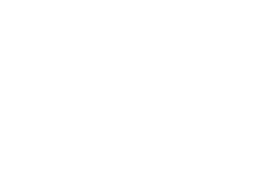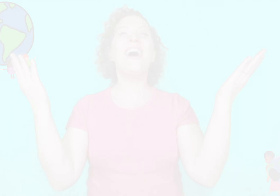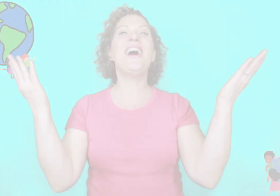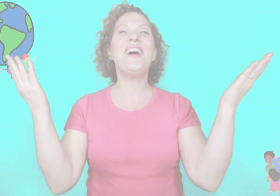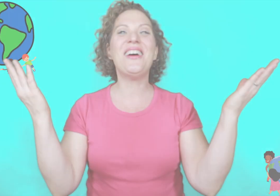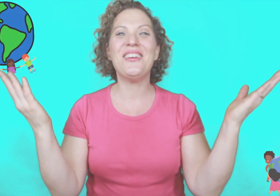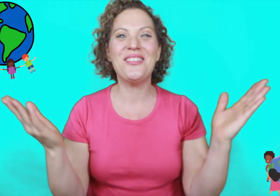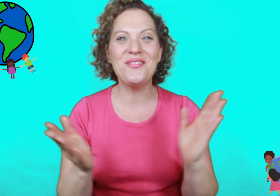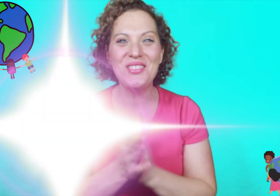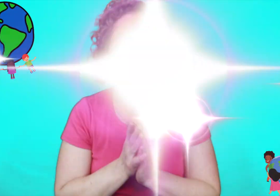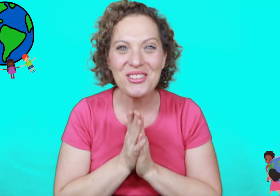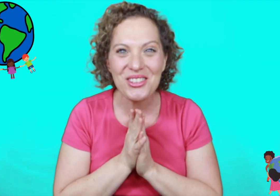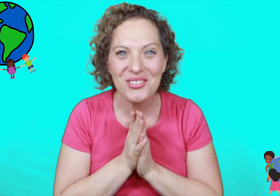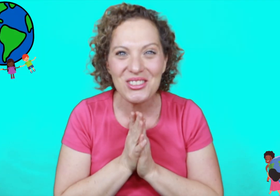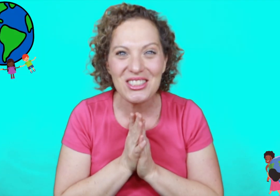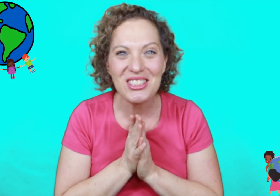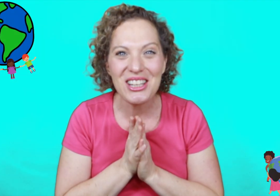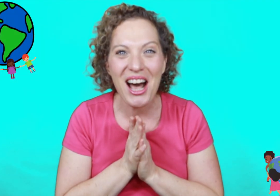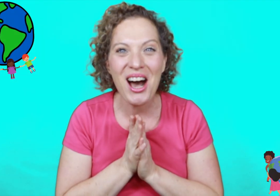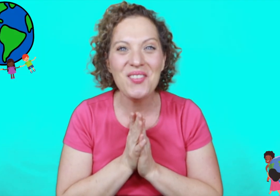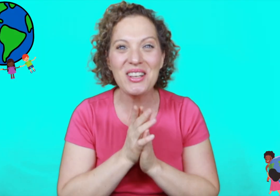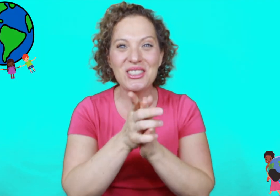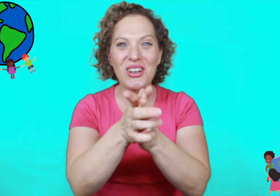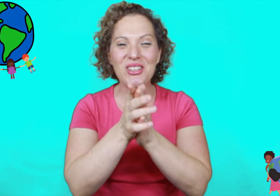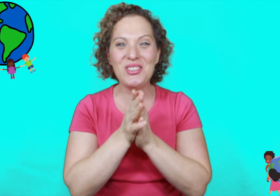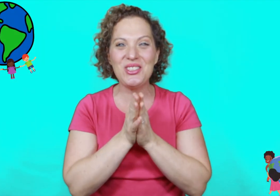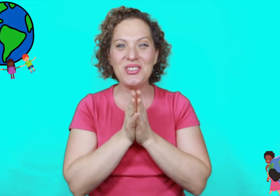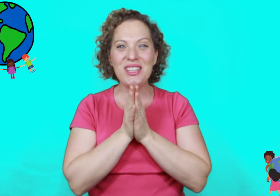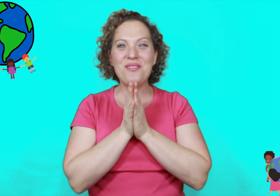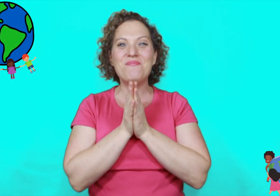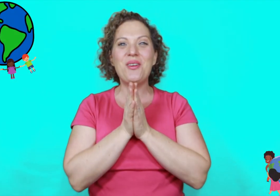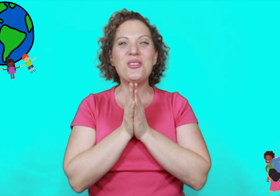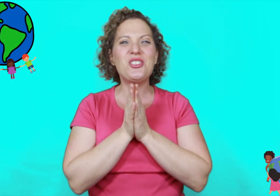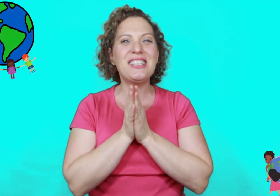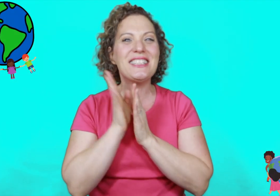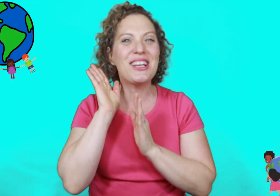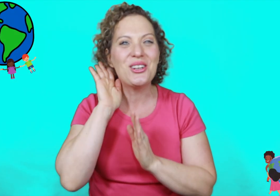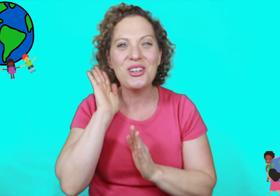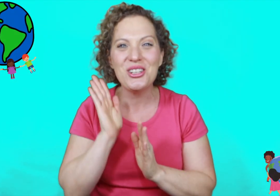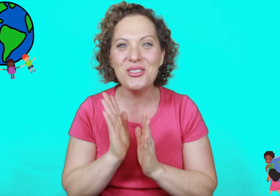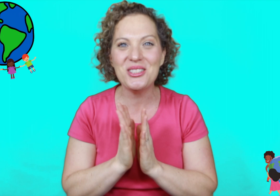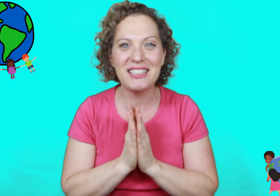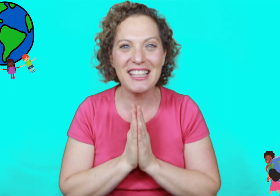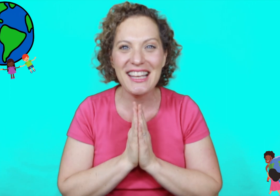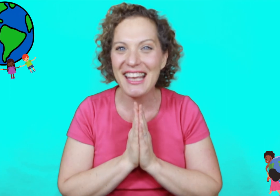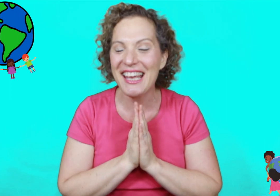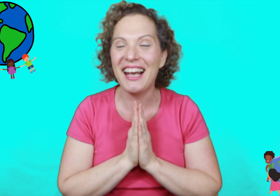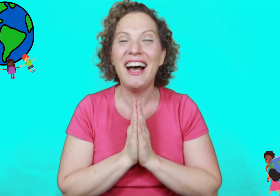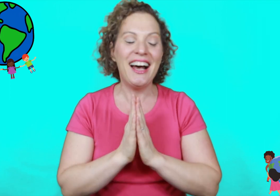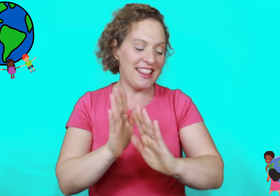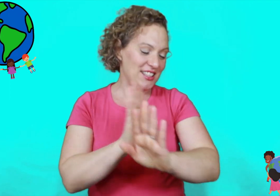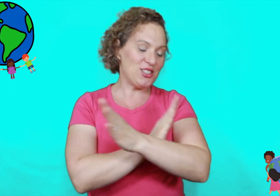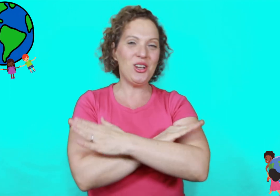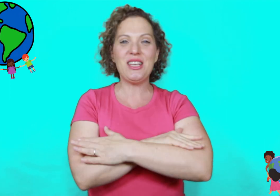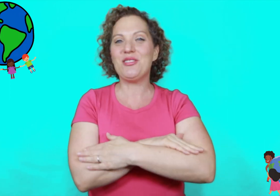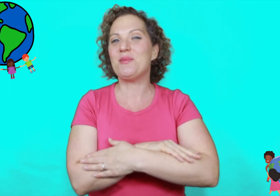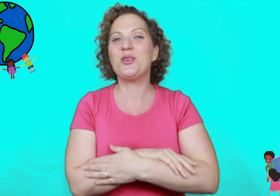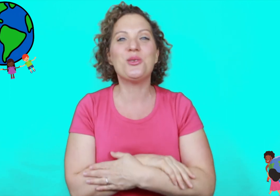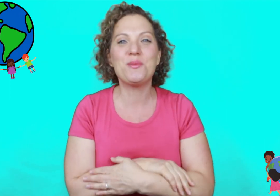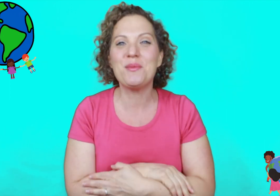oh beautiful job i saw you doing the motions and i heard you singing that song gives me goosebumps